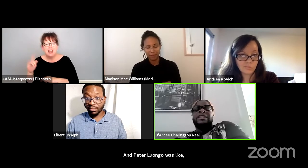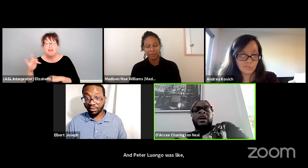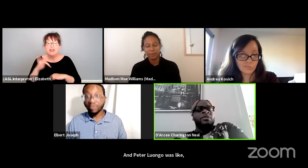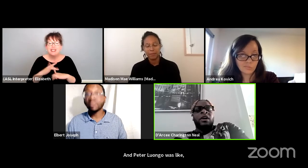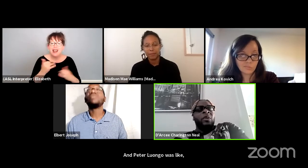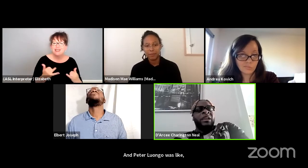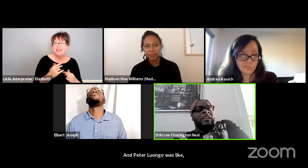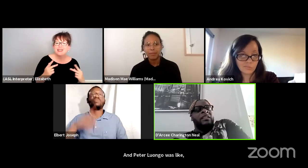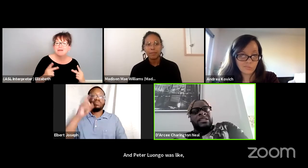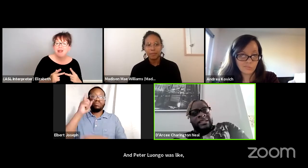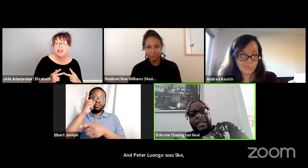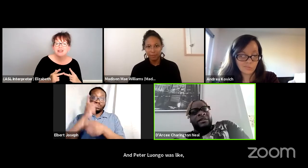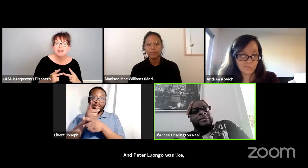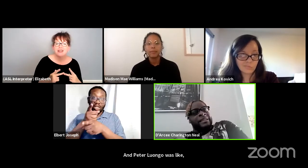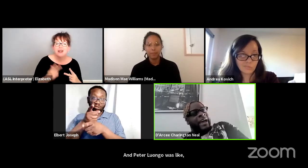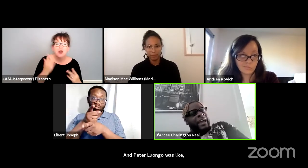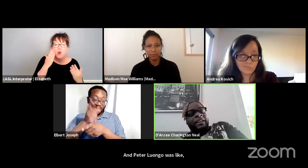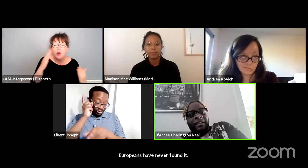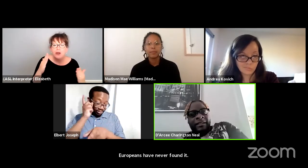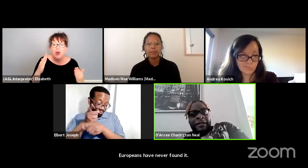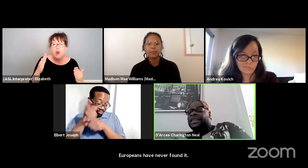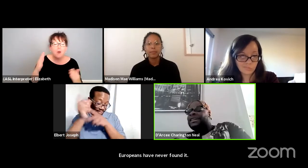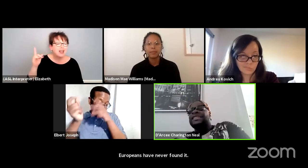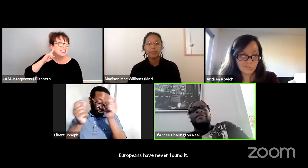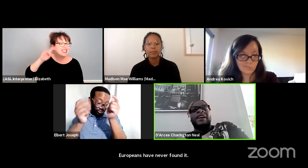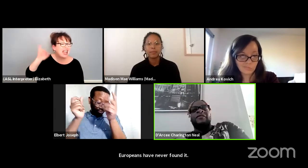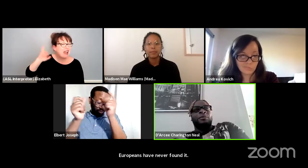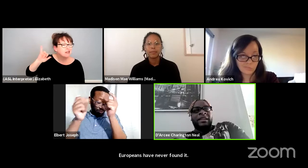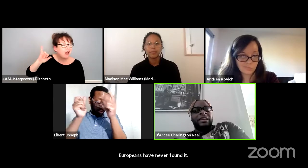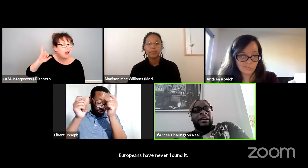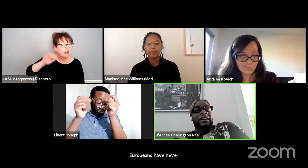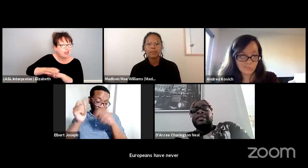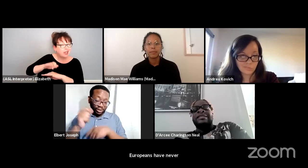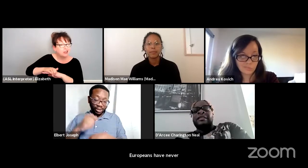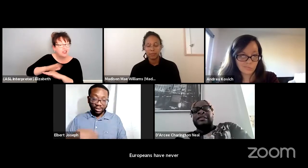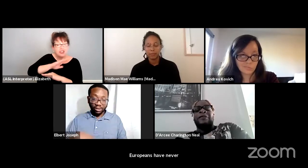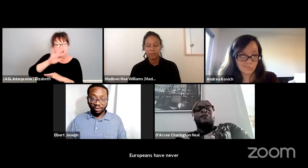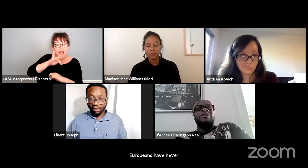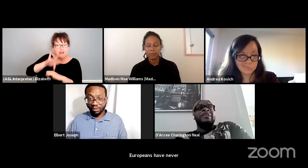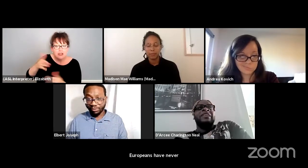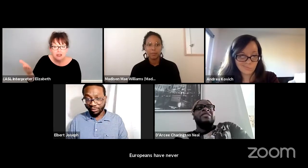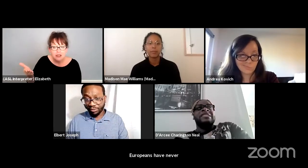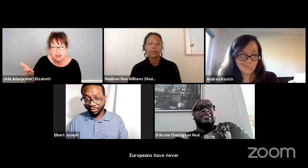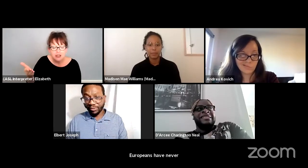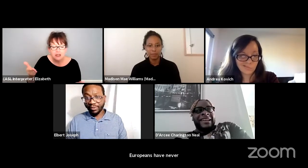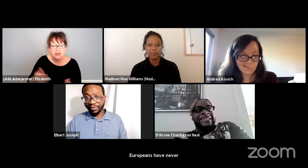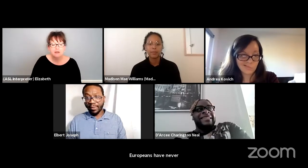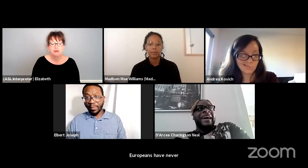We don't know what English sounds like because they've never been here." That's right, say it.